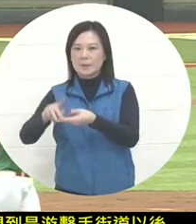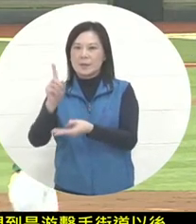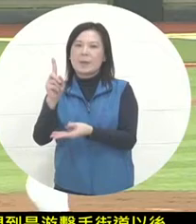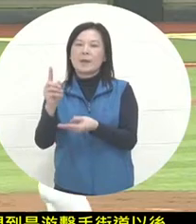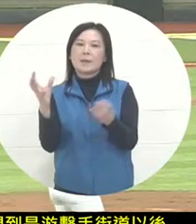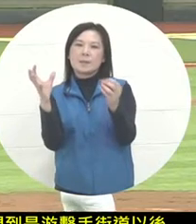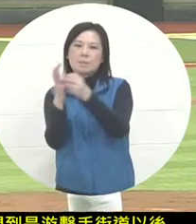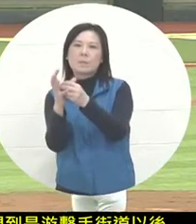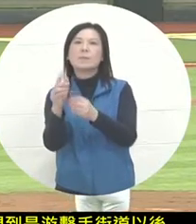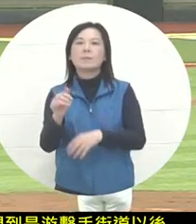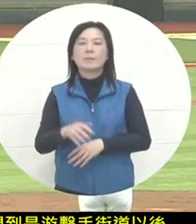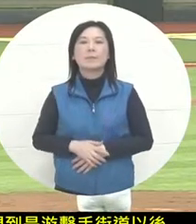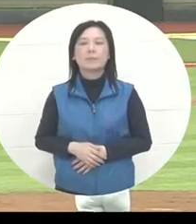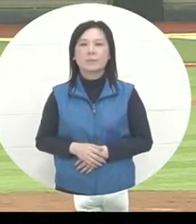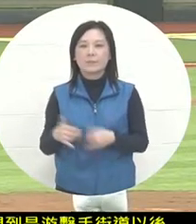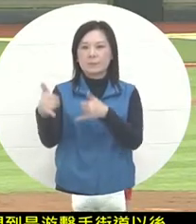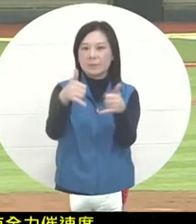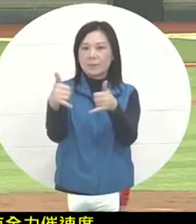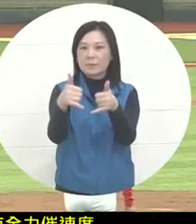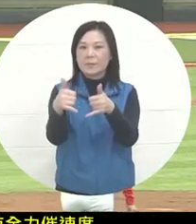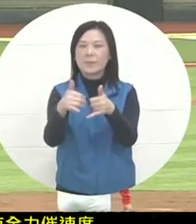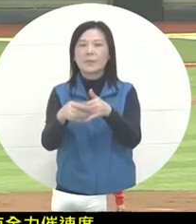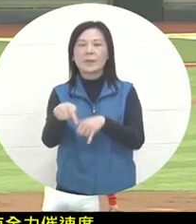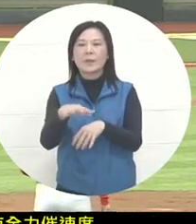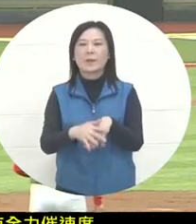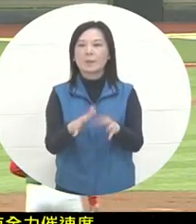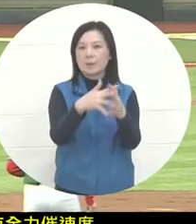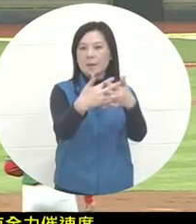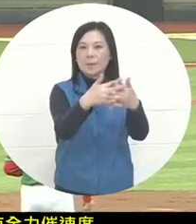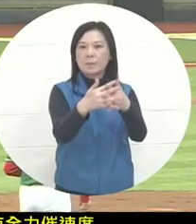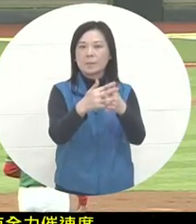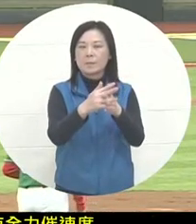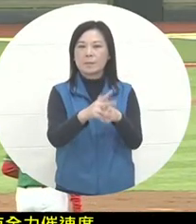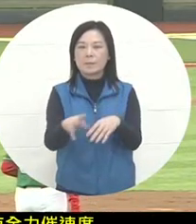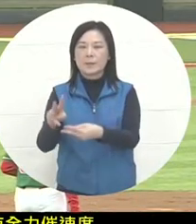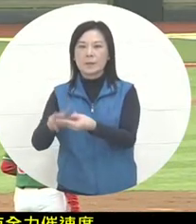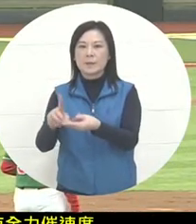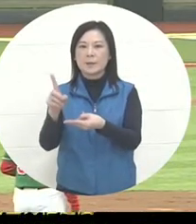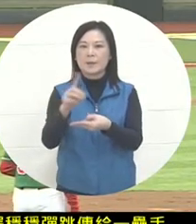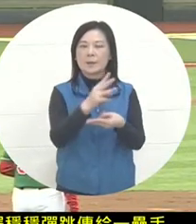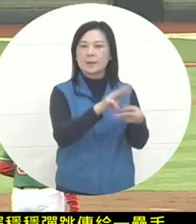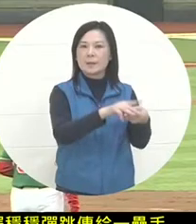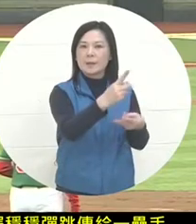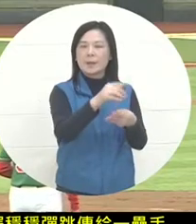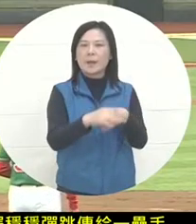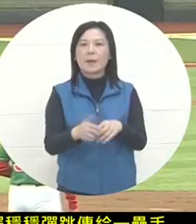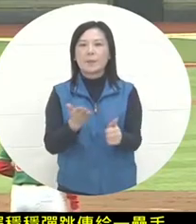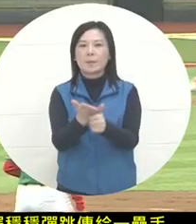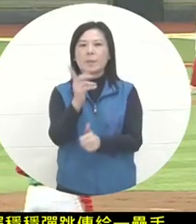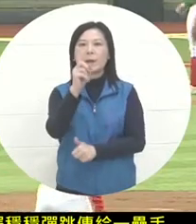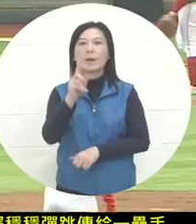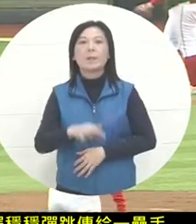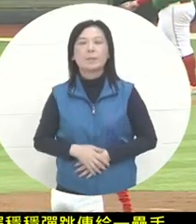. Therefore, after executing a double play defense, one of the US team's E3 teammates was eliminated . This situation crisis was resolved